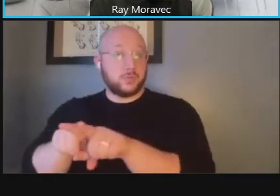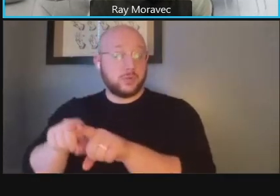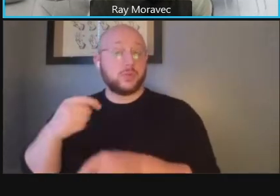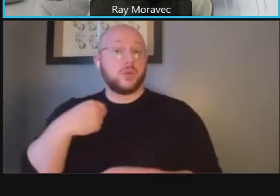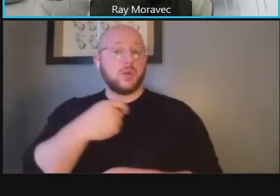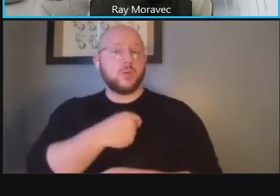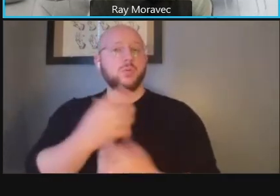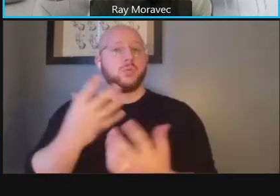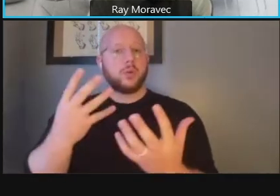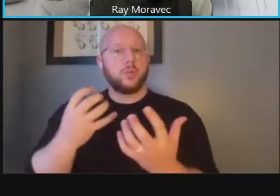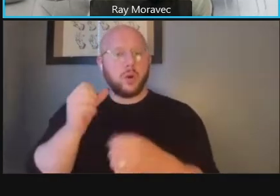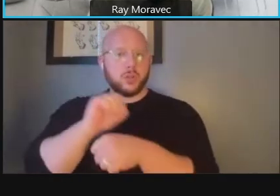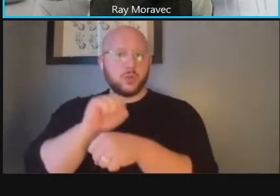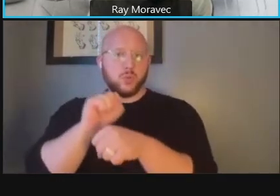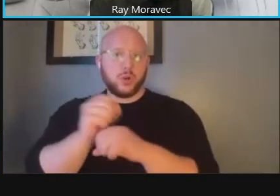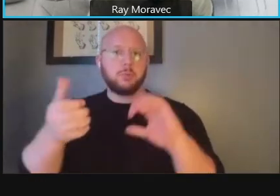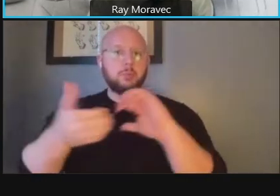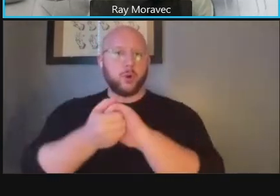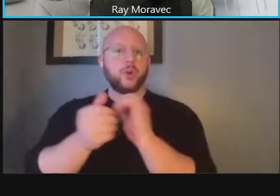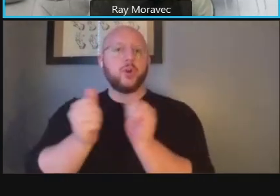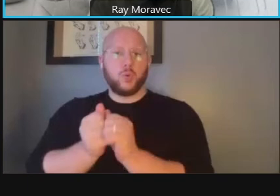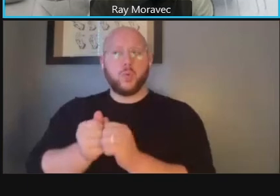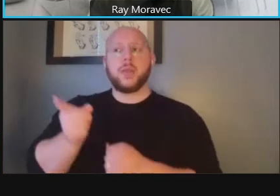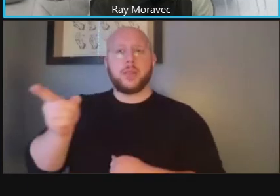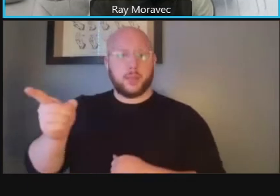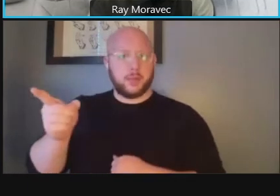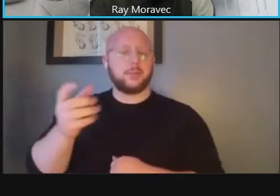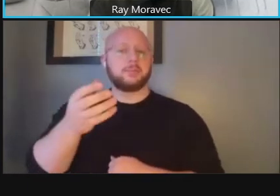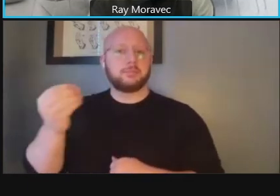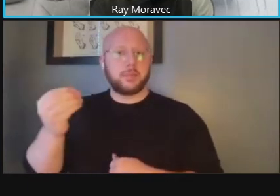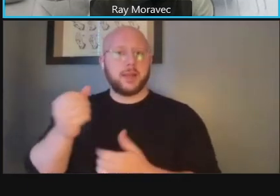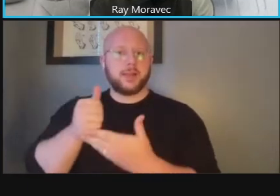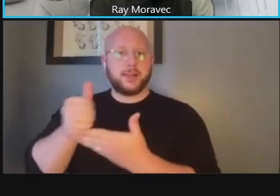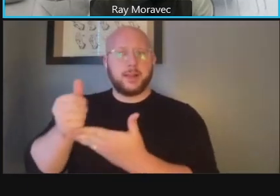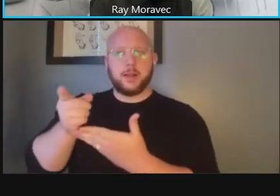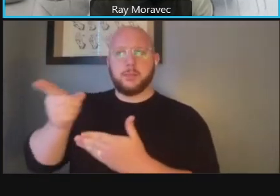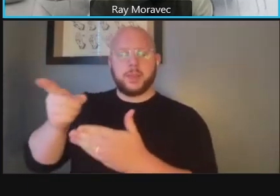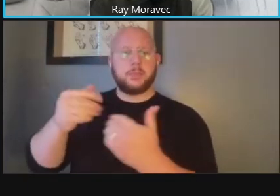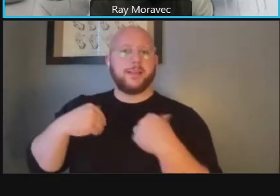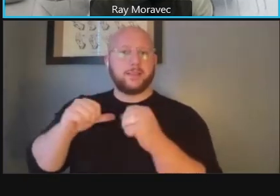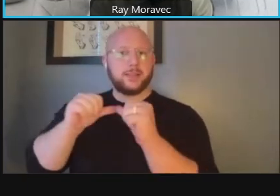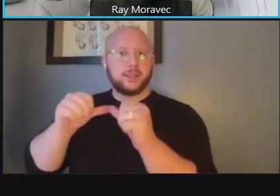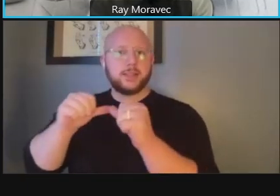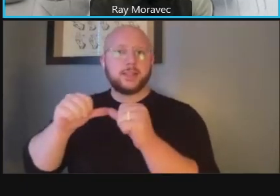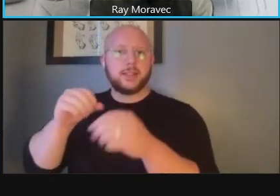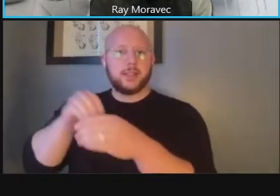to coordinate with them and have a consistency in what's being recommended and incorporating